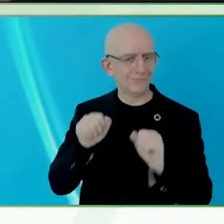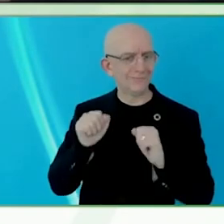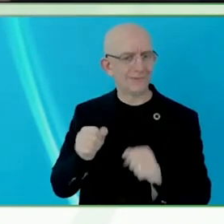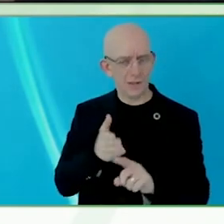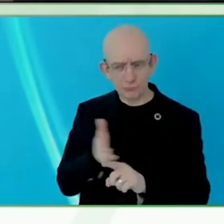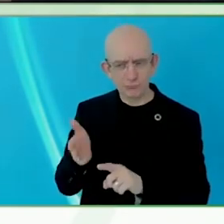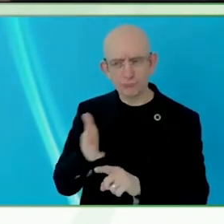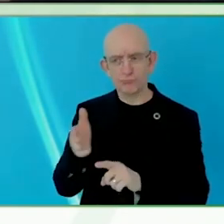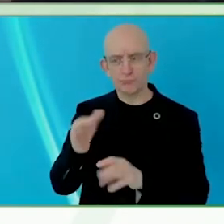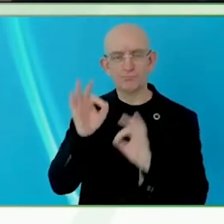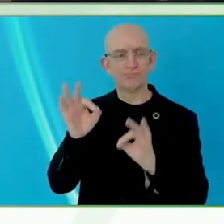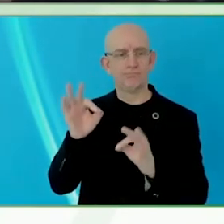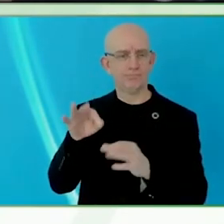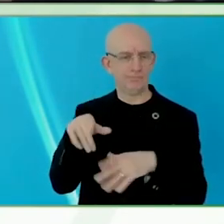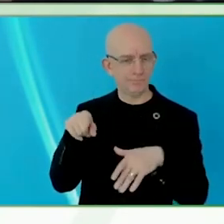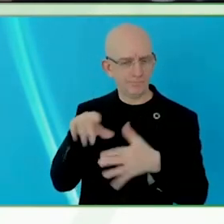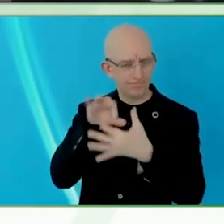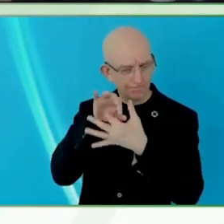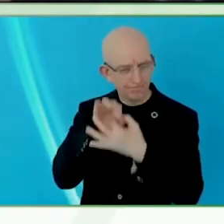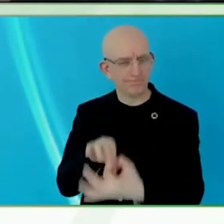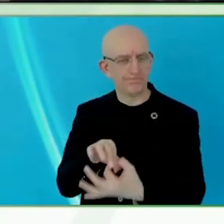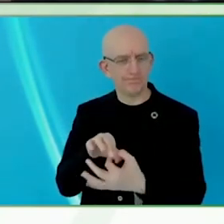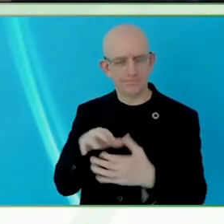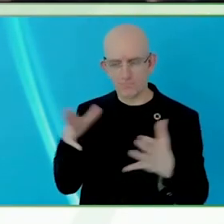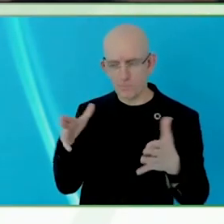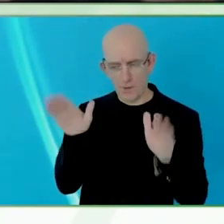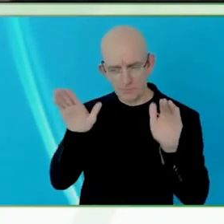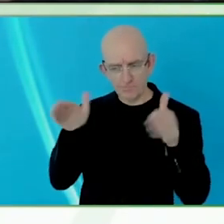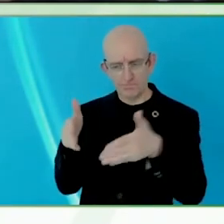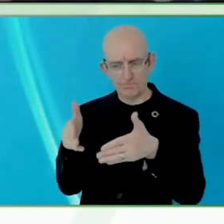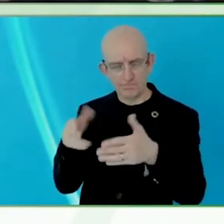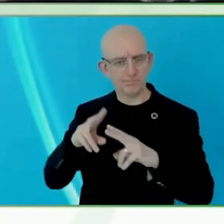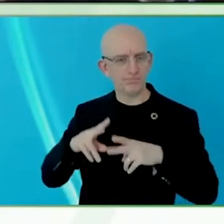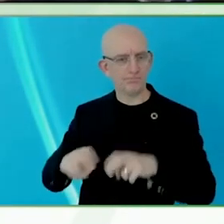and space science, there is an awareness that people are using too